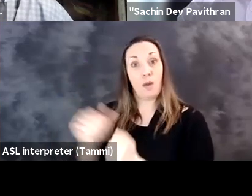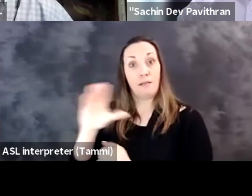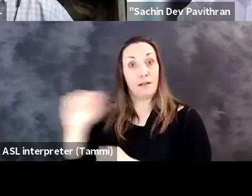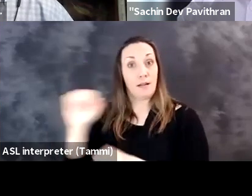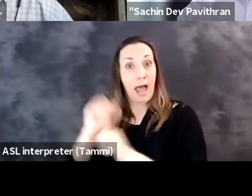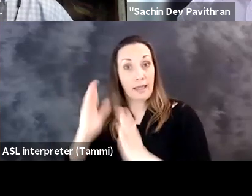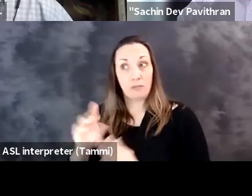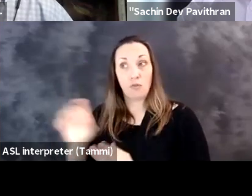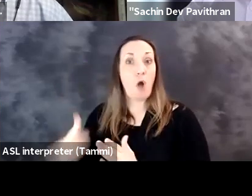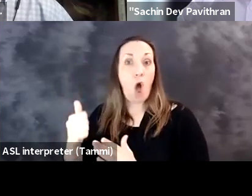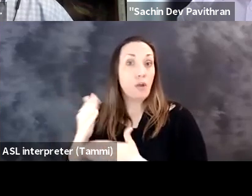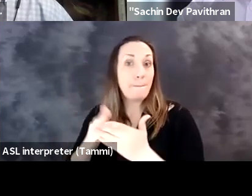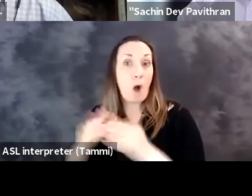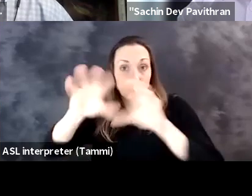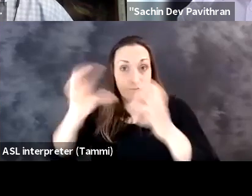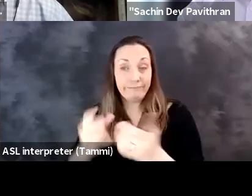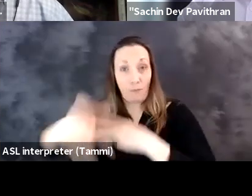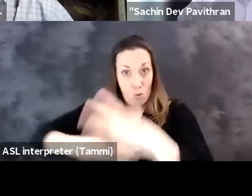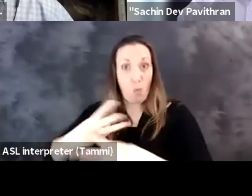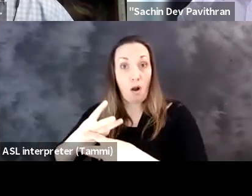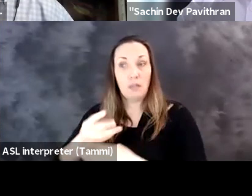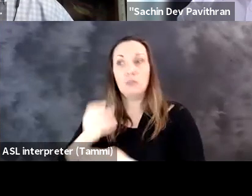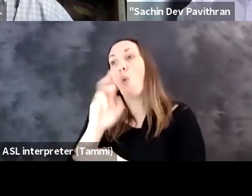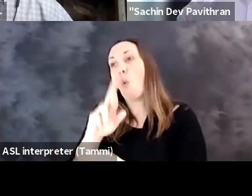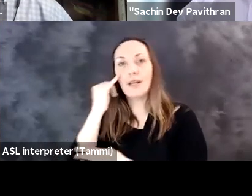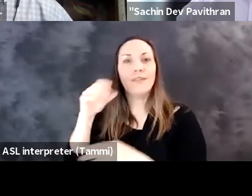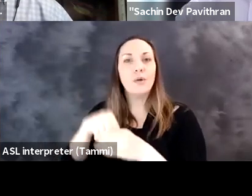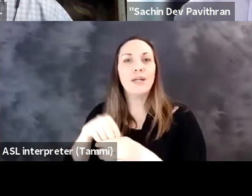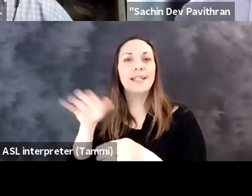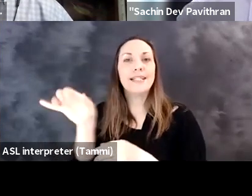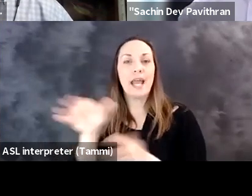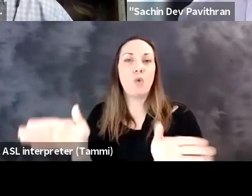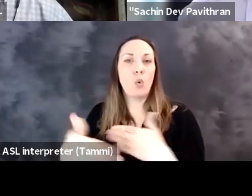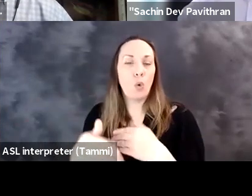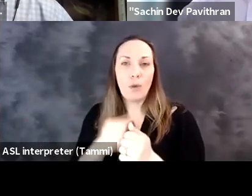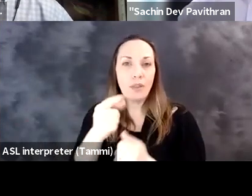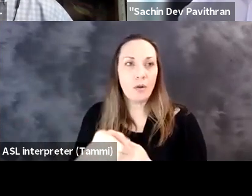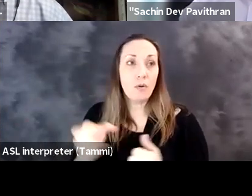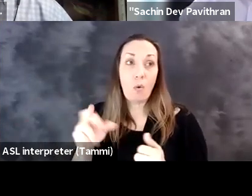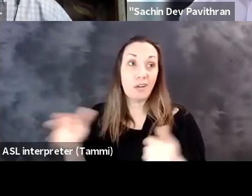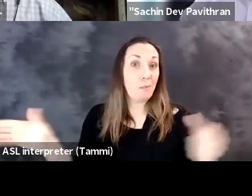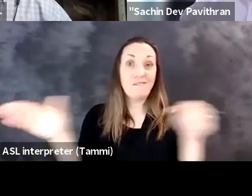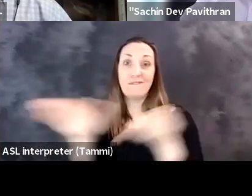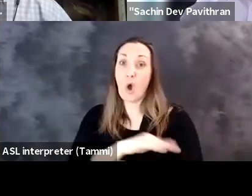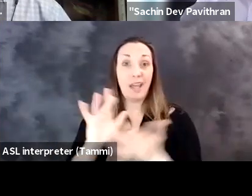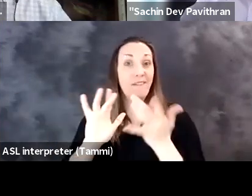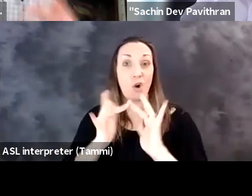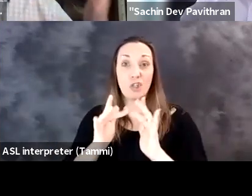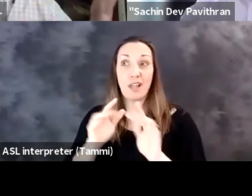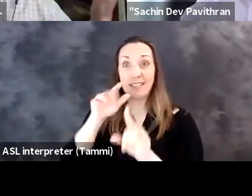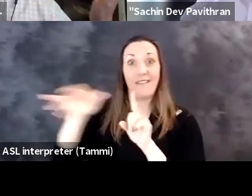now where you can digitally be copresent with your colleagues from other parts of the world or if they're in the same room